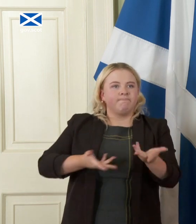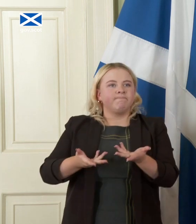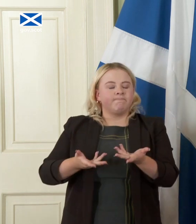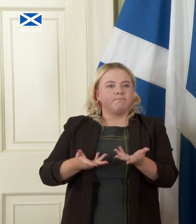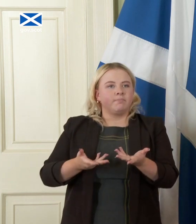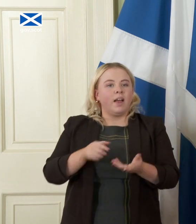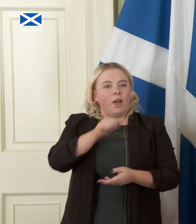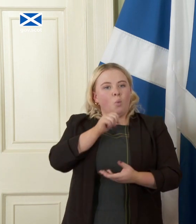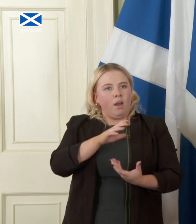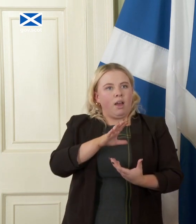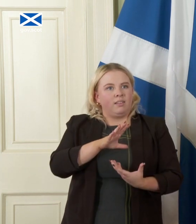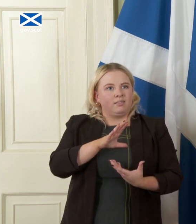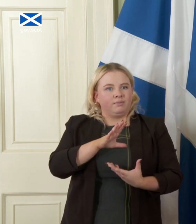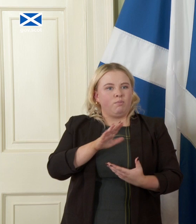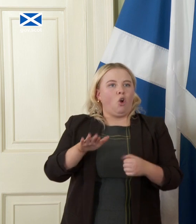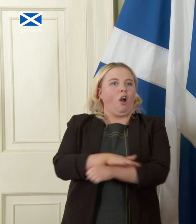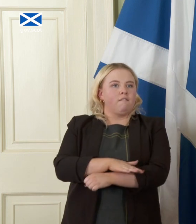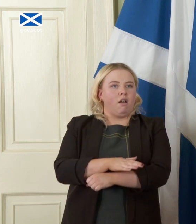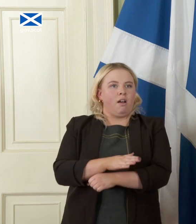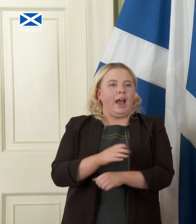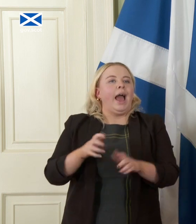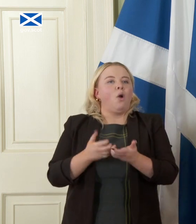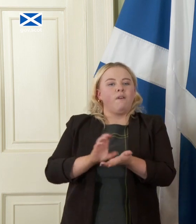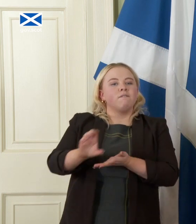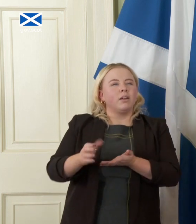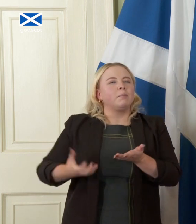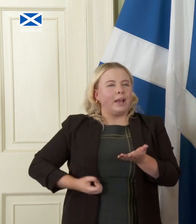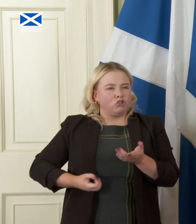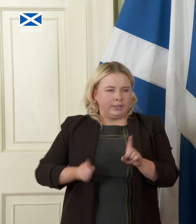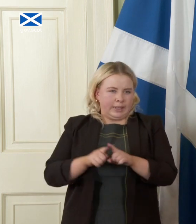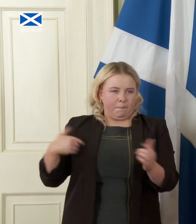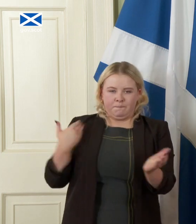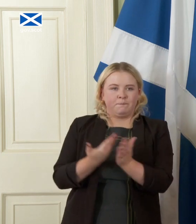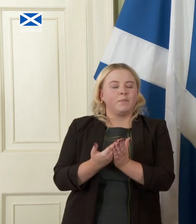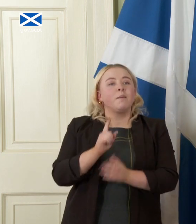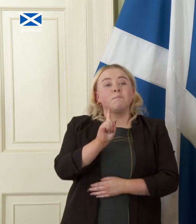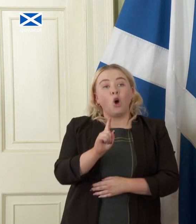of funding of pensions over the the past but the responsibility for pensions will be the Scottish